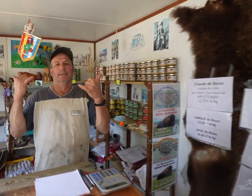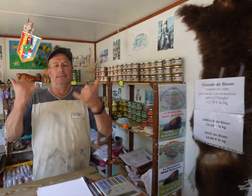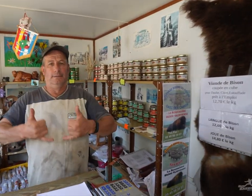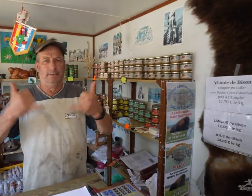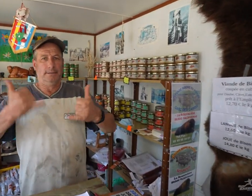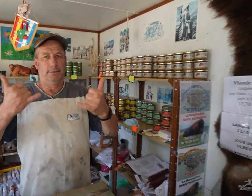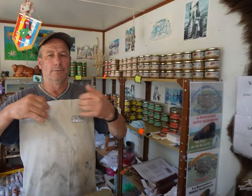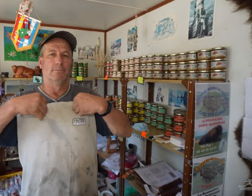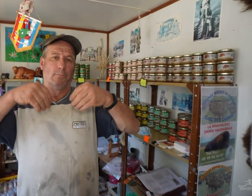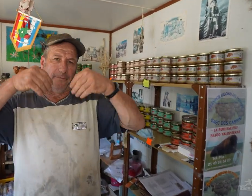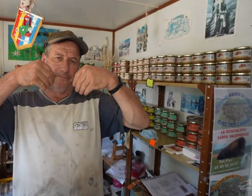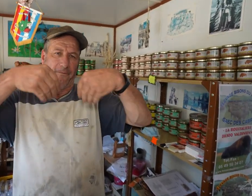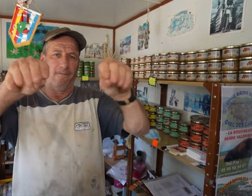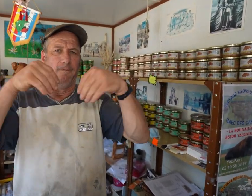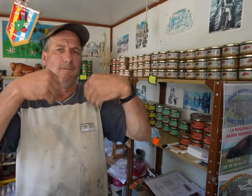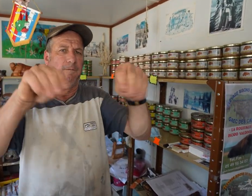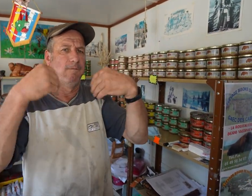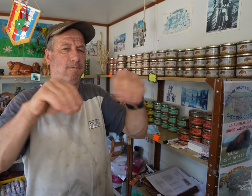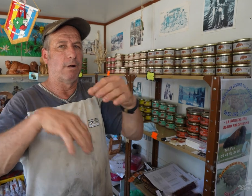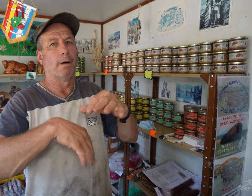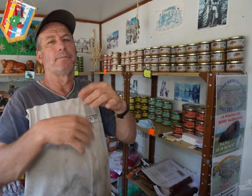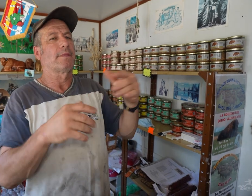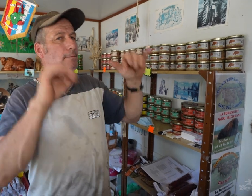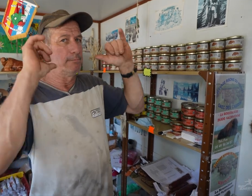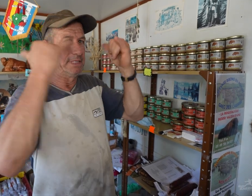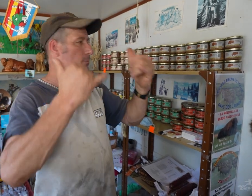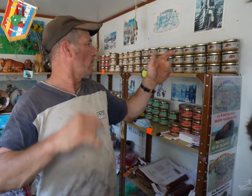This is where we sell bison meat.